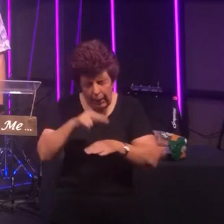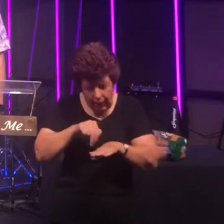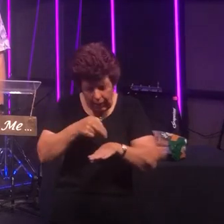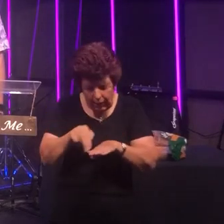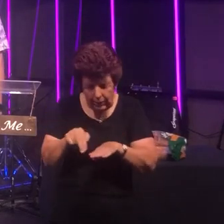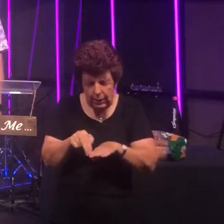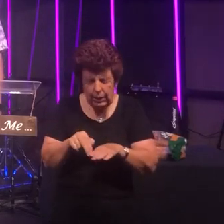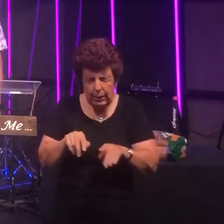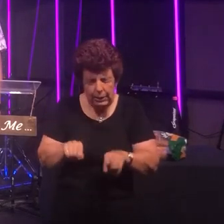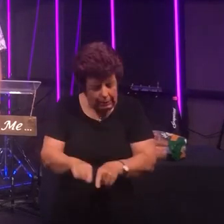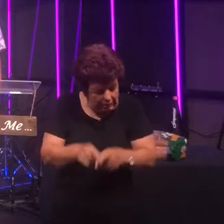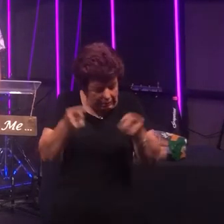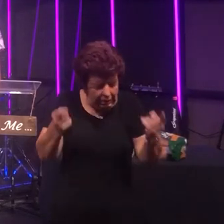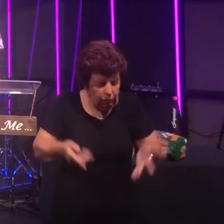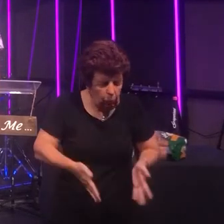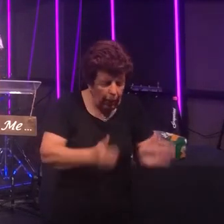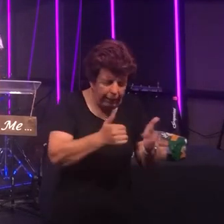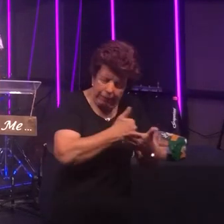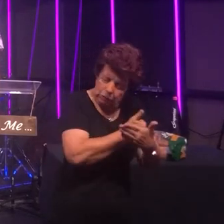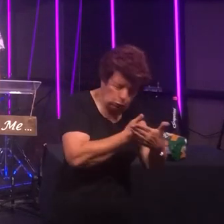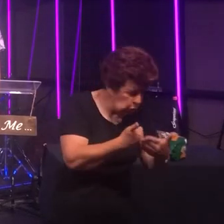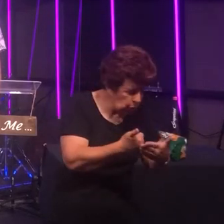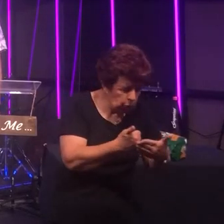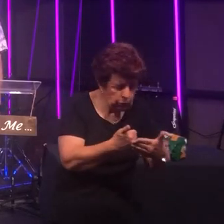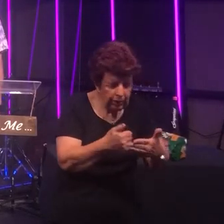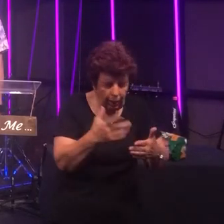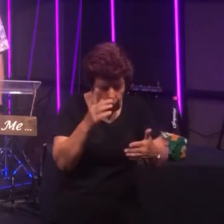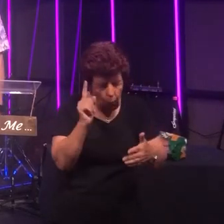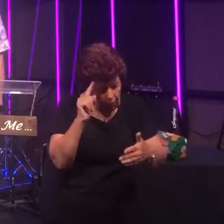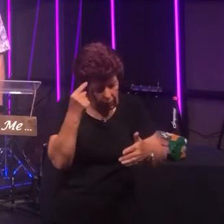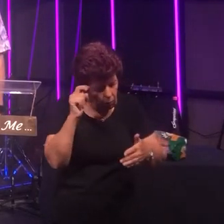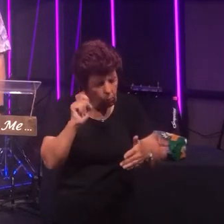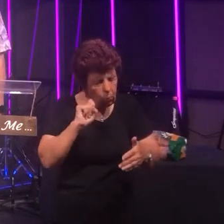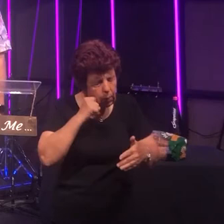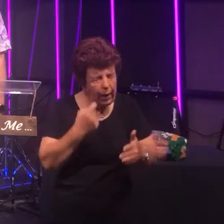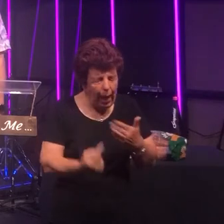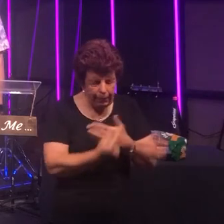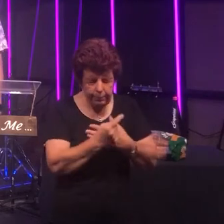completely different way than we would have ever expected this year. Lord we